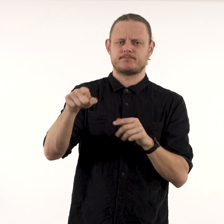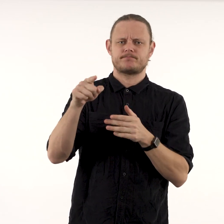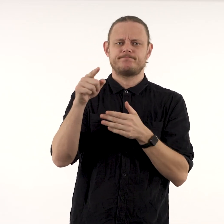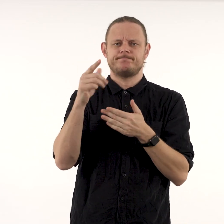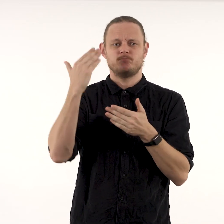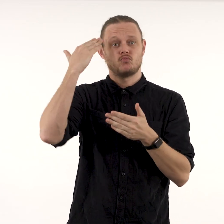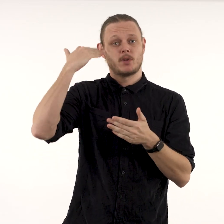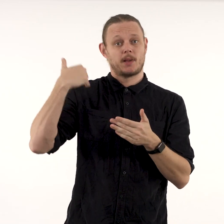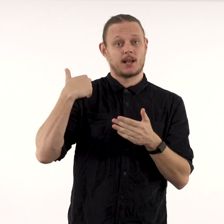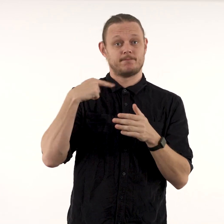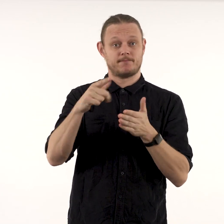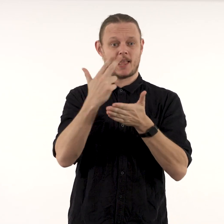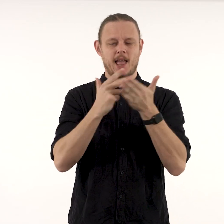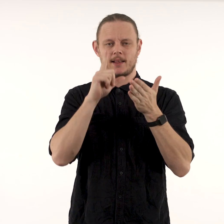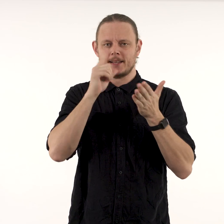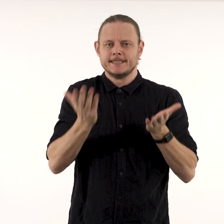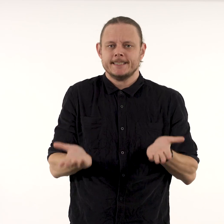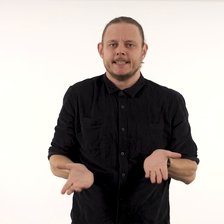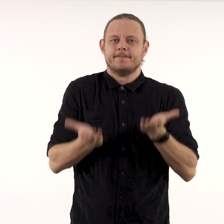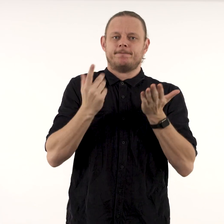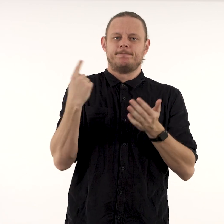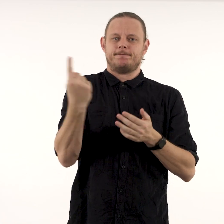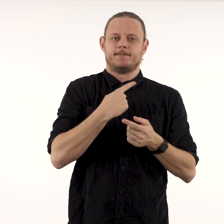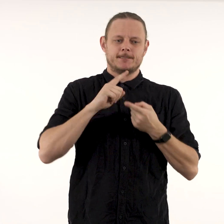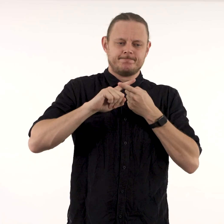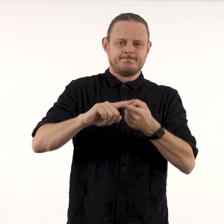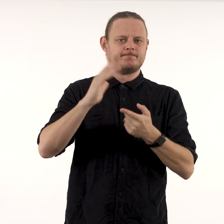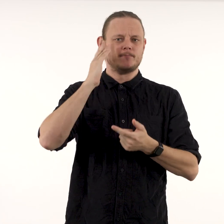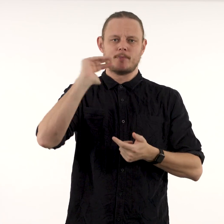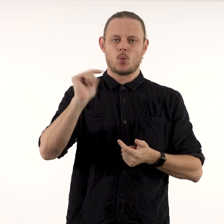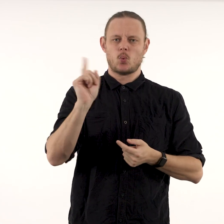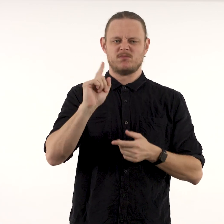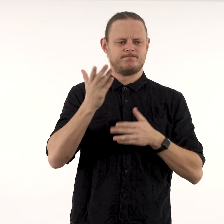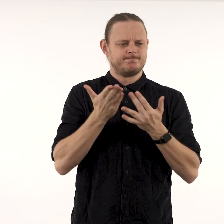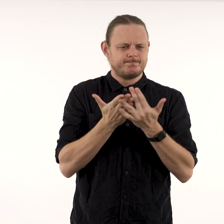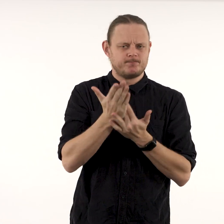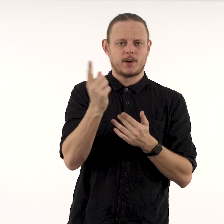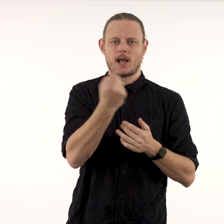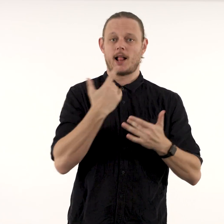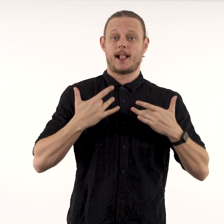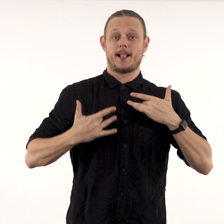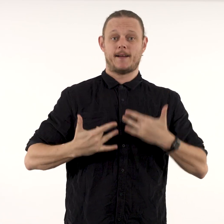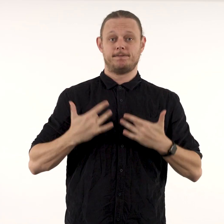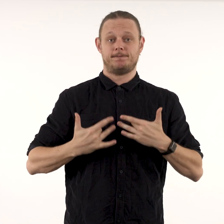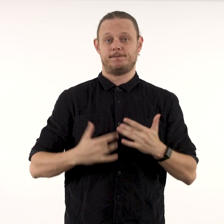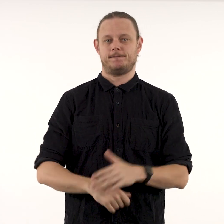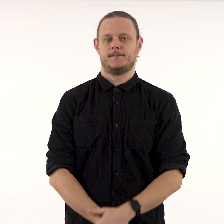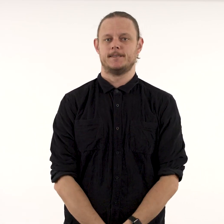and a reminder that art can uplift us, no matter what is going on in our life.'